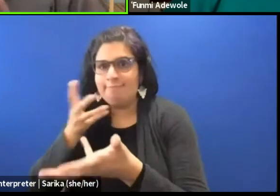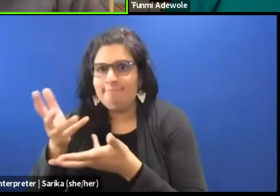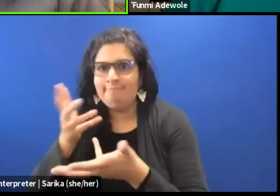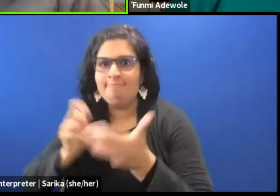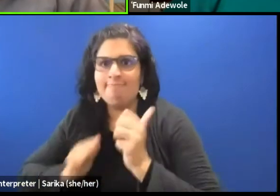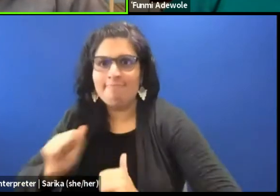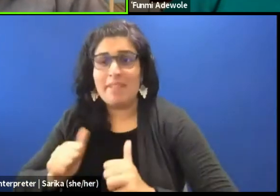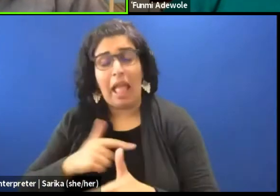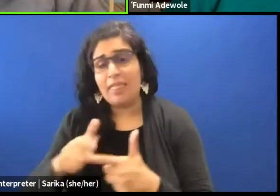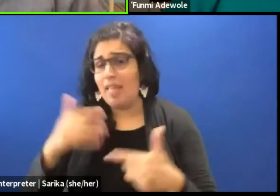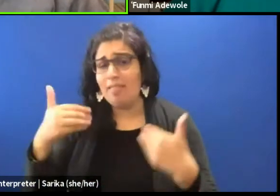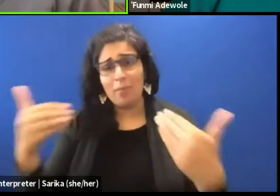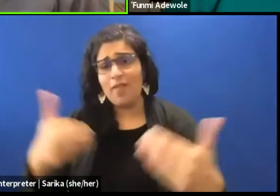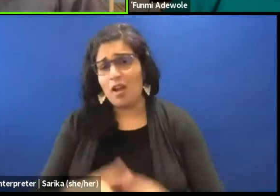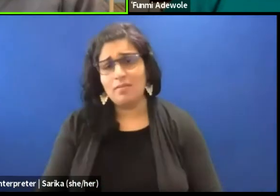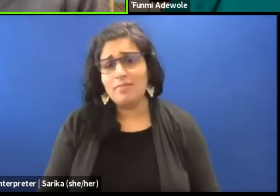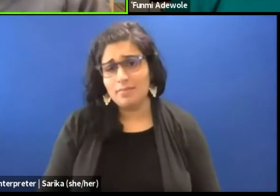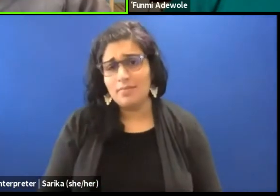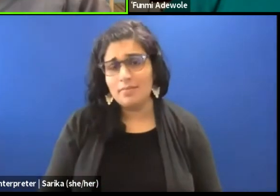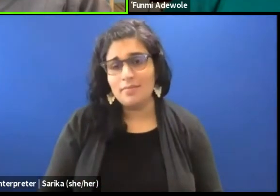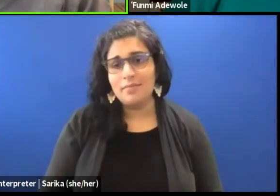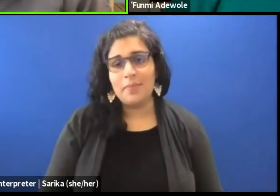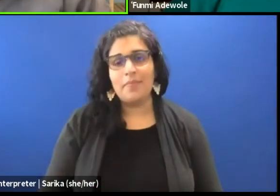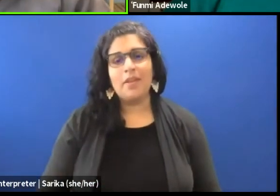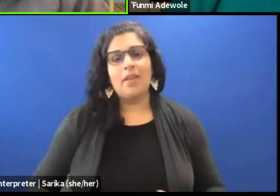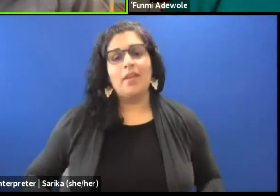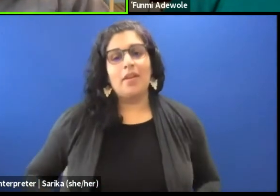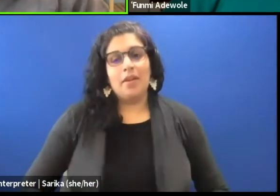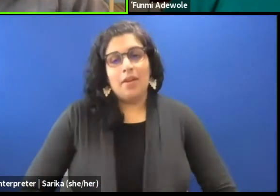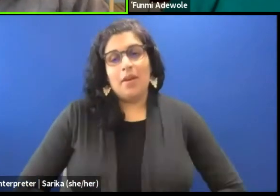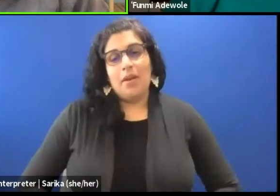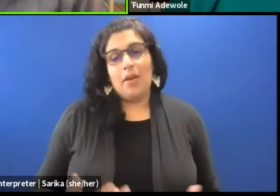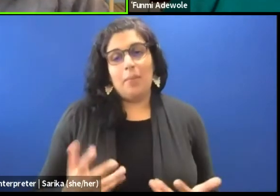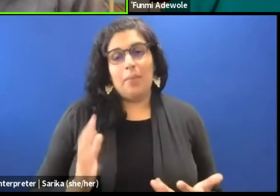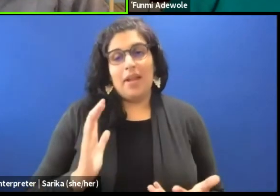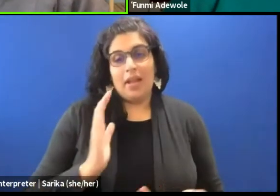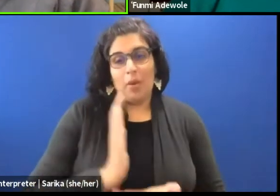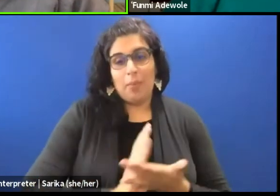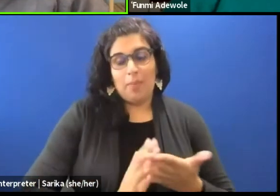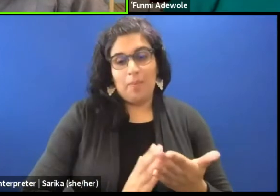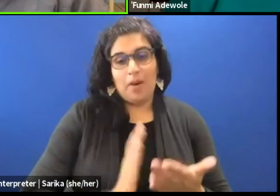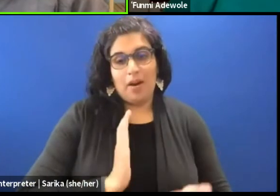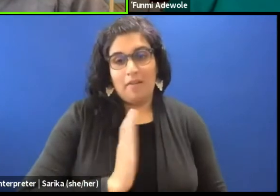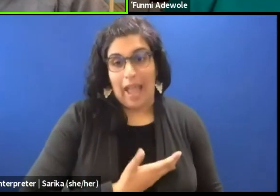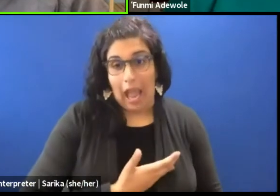So that there but then I think perhaps part of our rules as practitioners